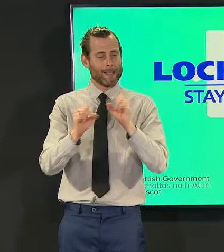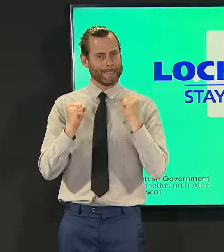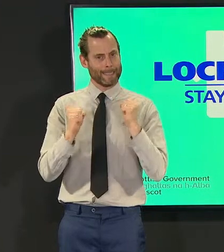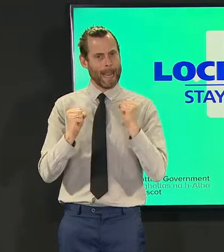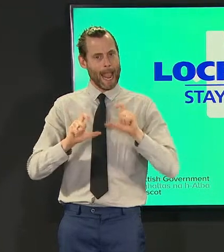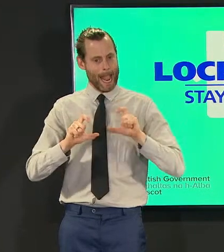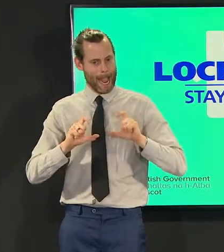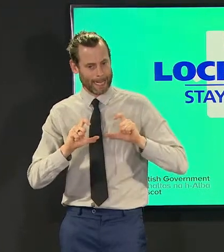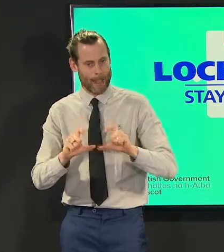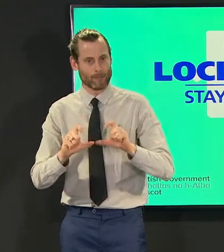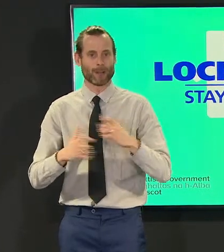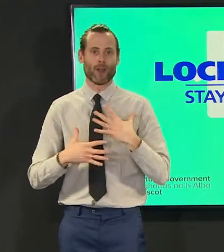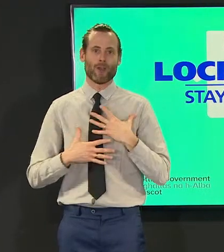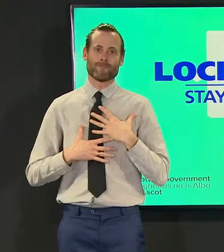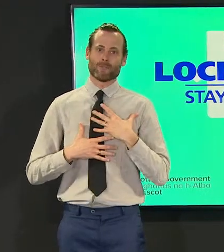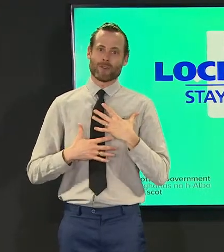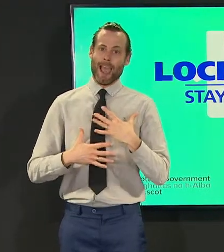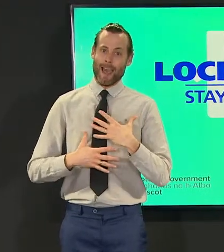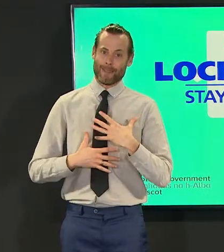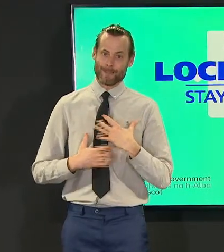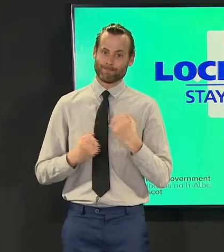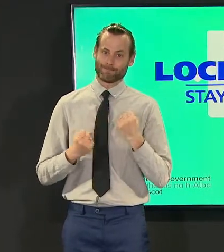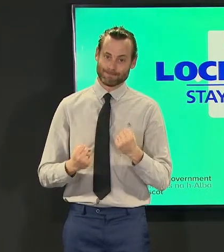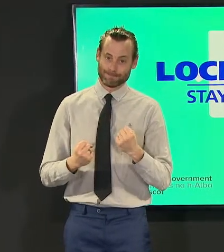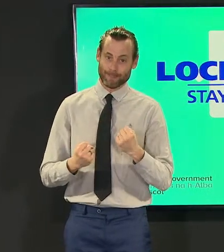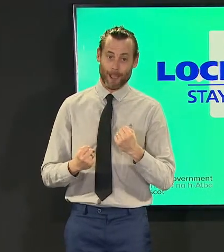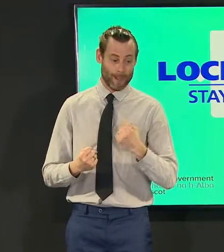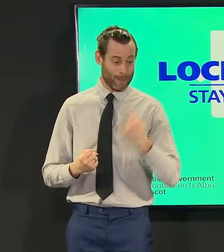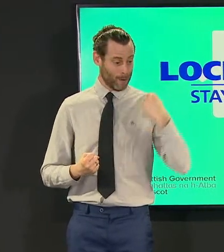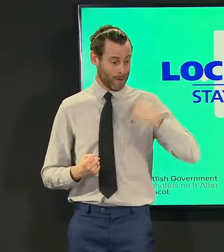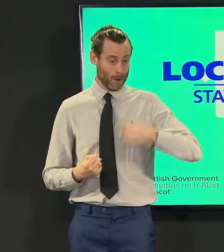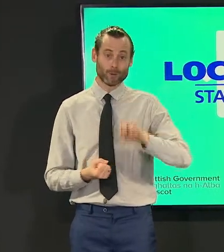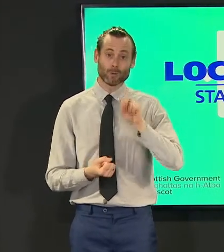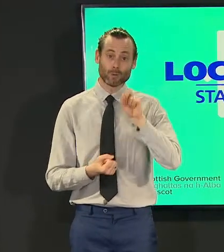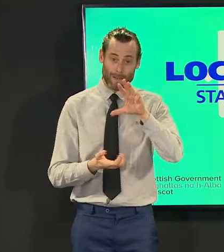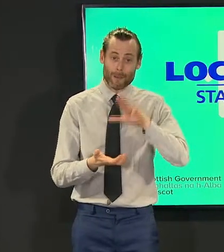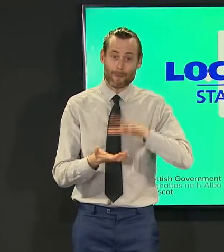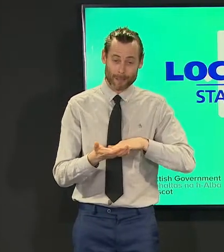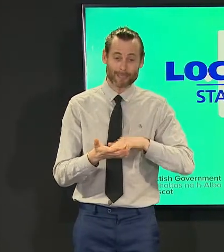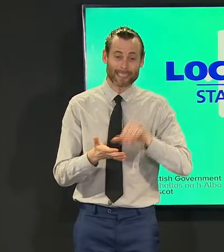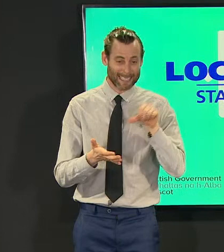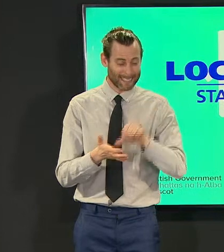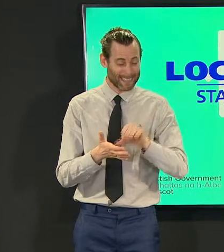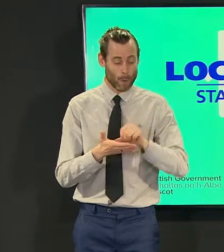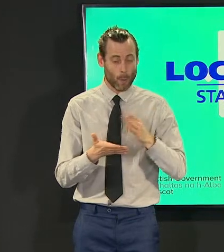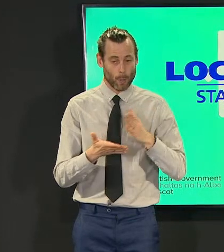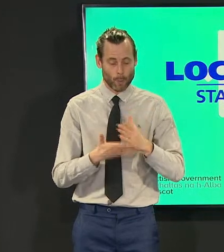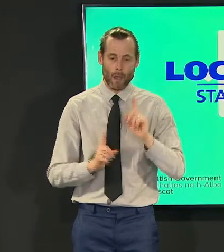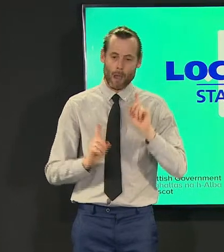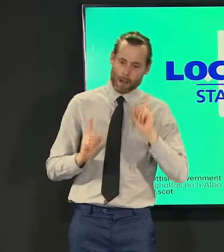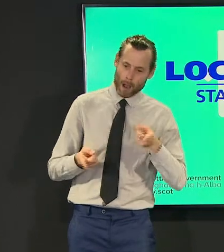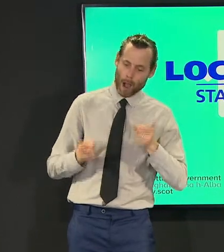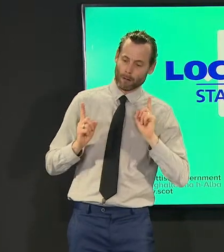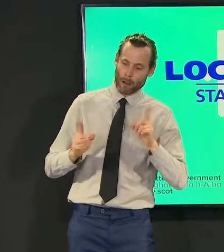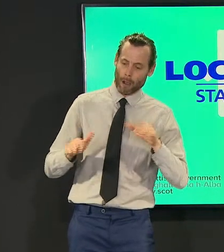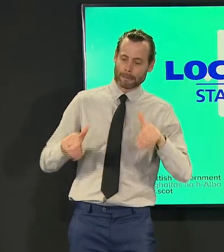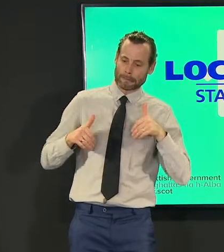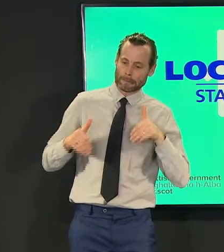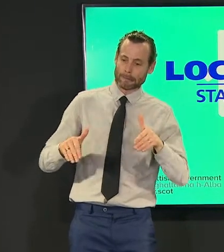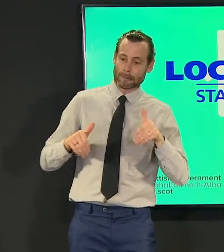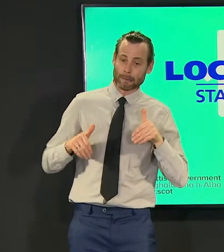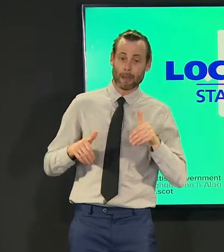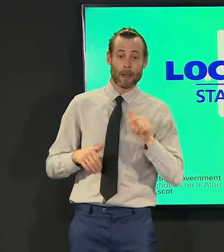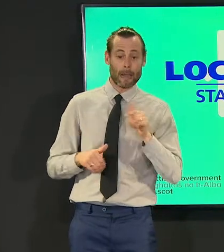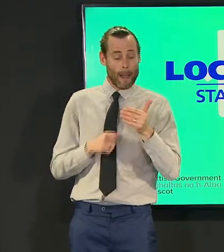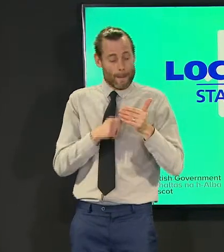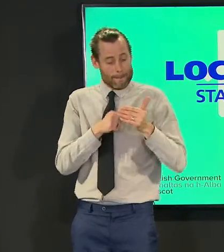deep breath hold on to 12 months of really hard sacrifice and difficulty a bit more to go but i